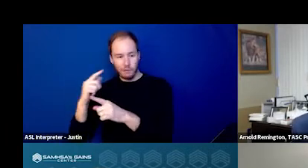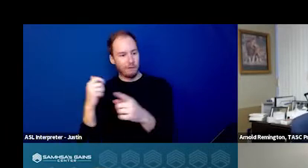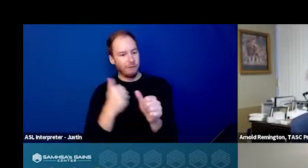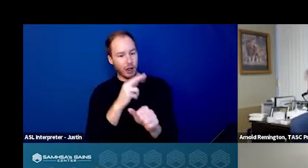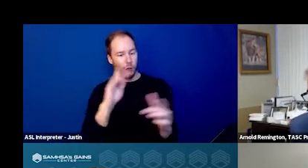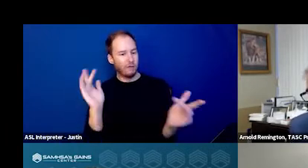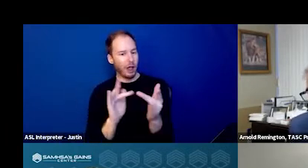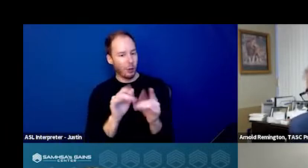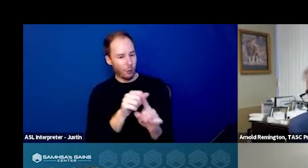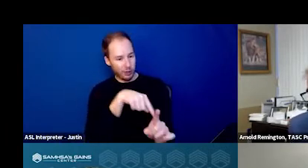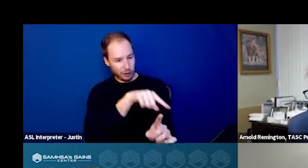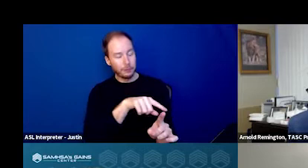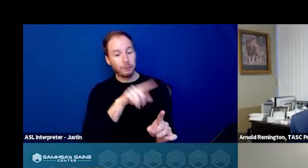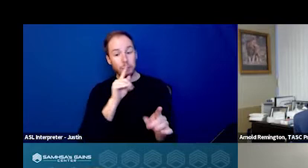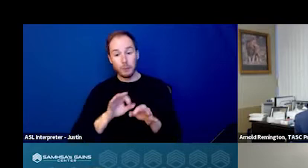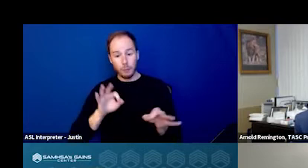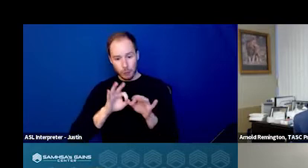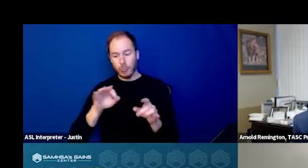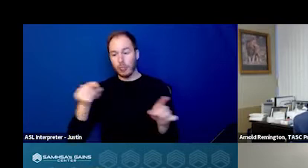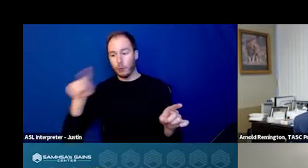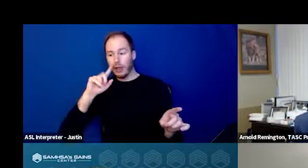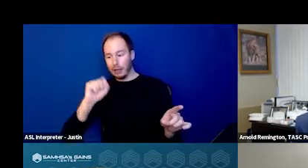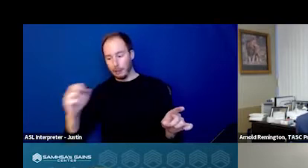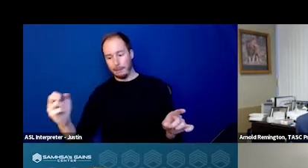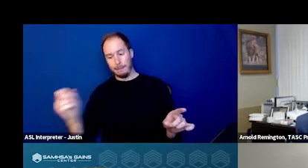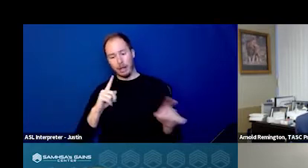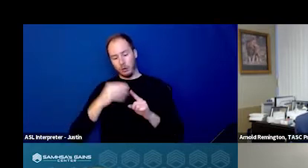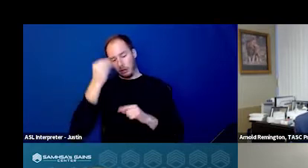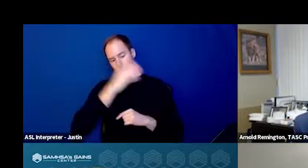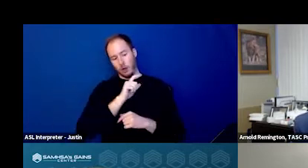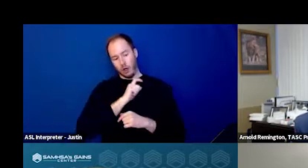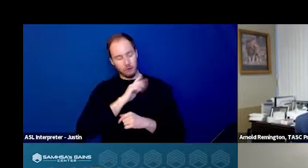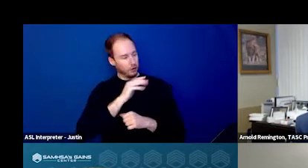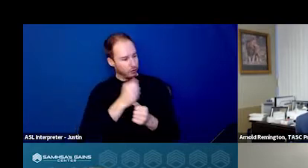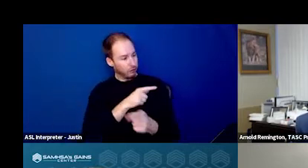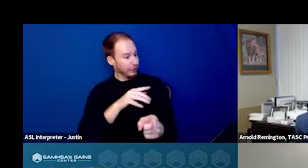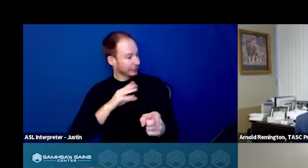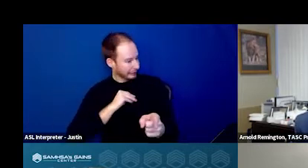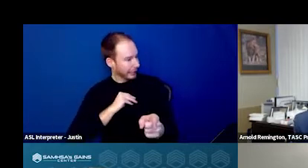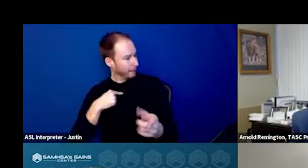would then circle back to the officer and let him know yeah, the person accepted services. No, they didn't.